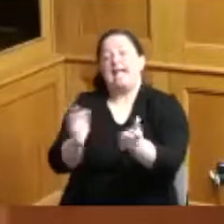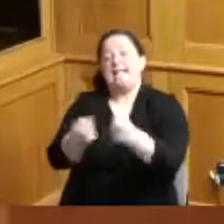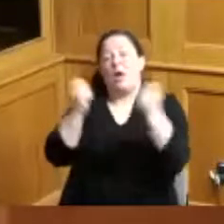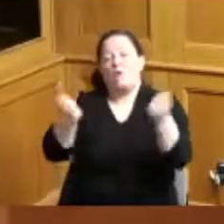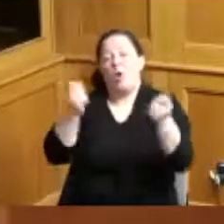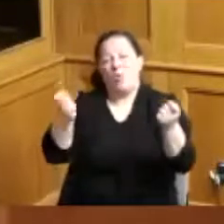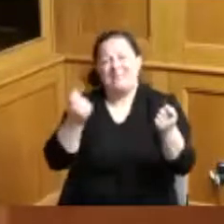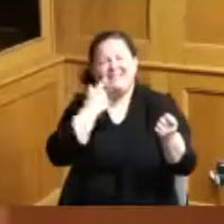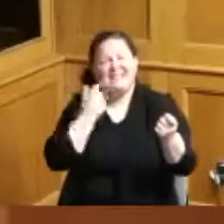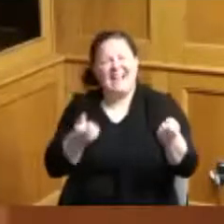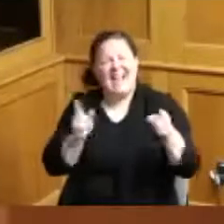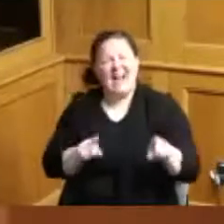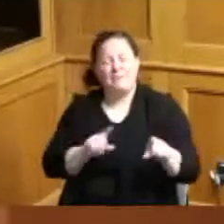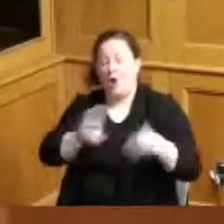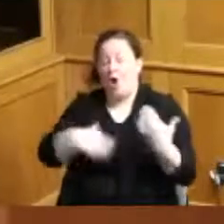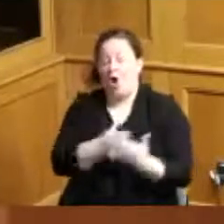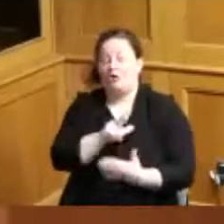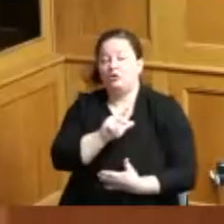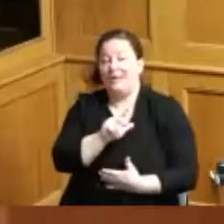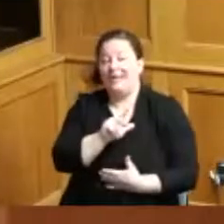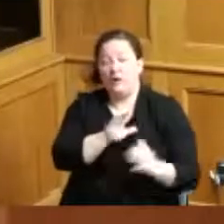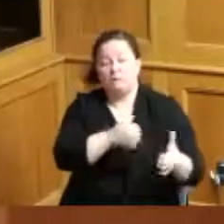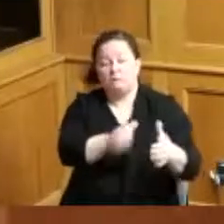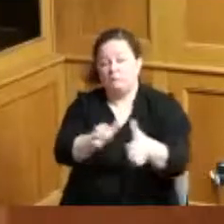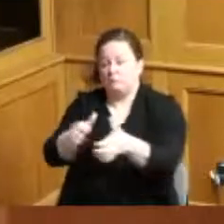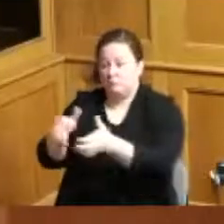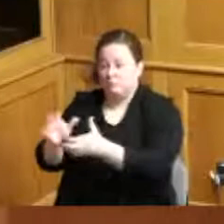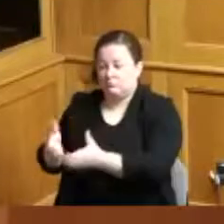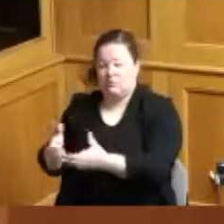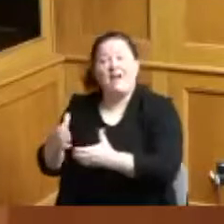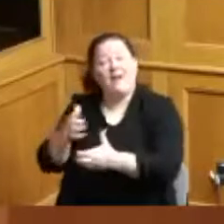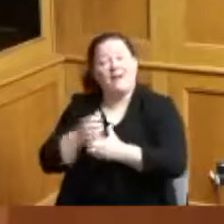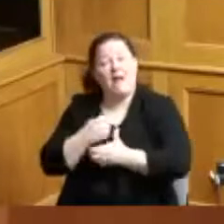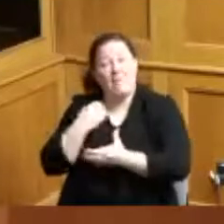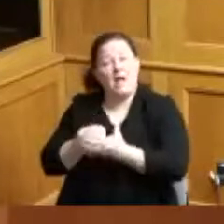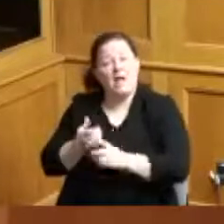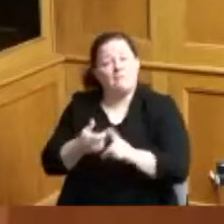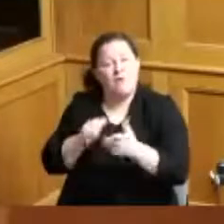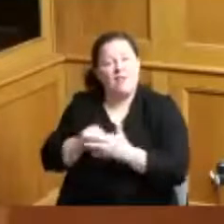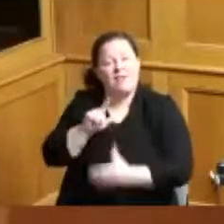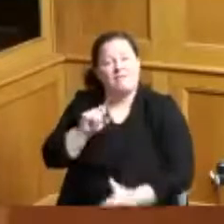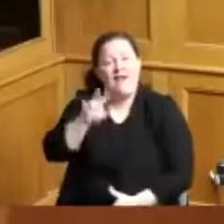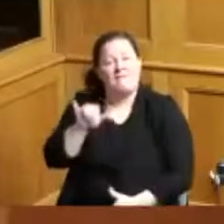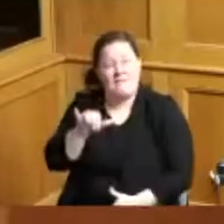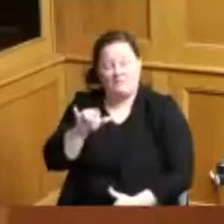all the 23 jurisdictions that got infrastructure dollars from the levy 25 of the levy was set